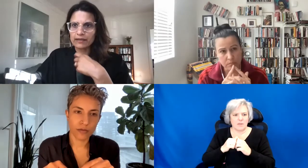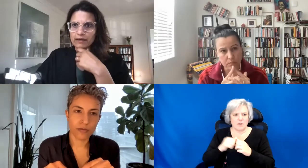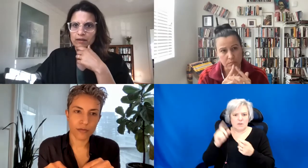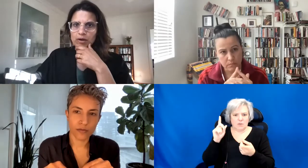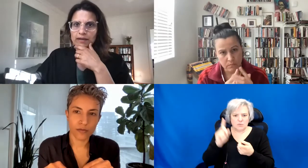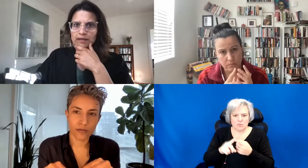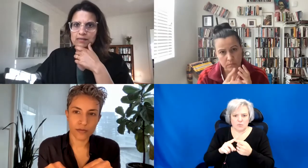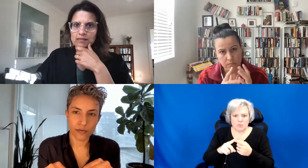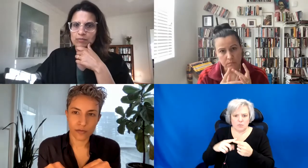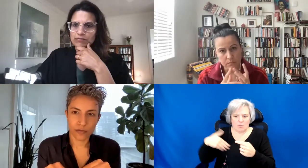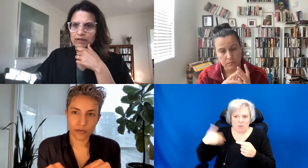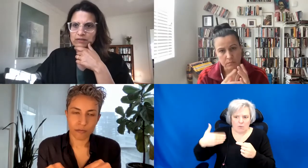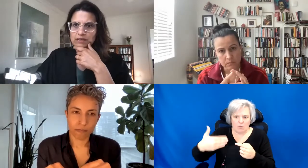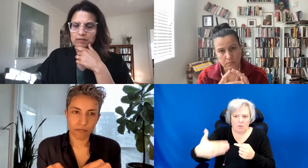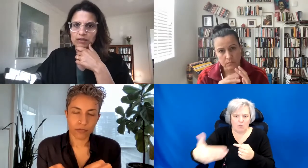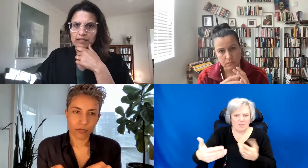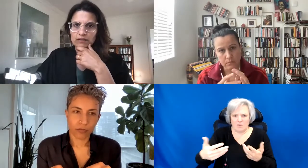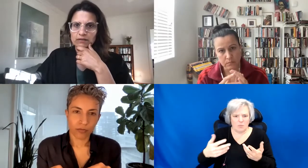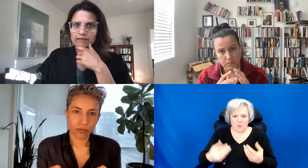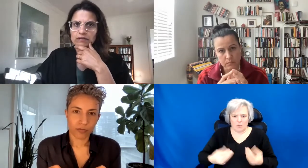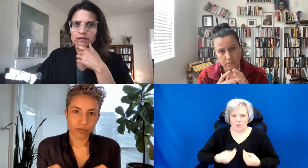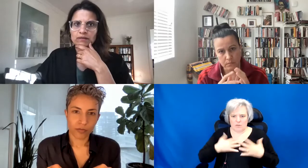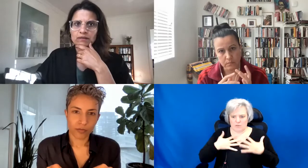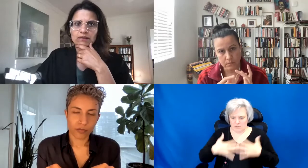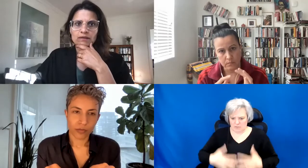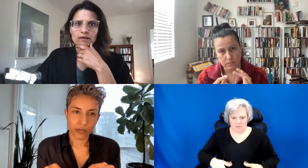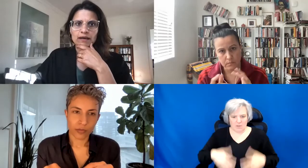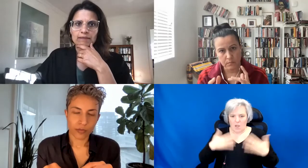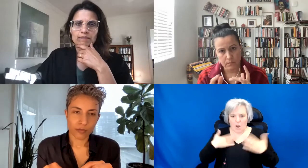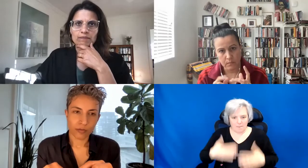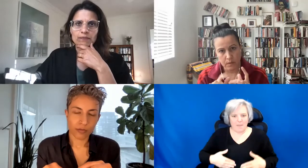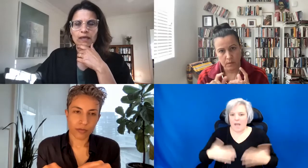in our bodies, and we felt imminently molecular level.